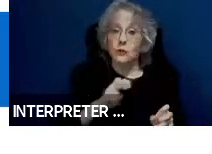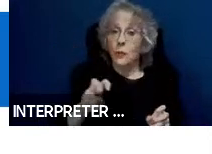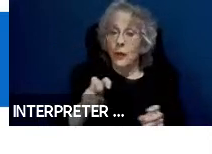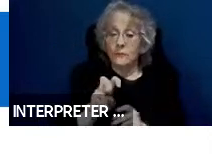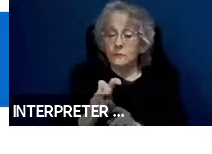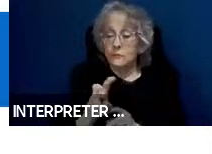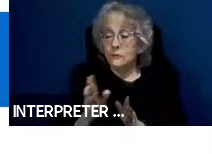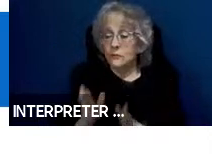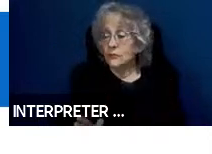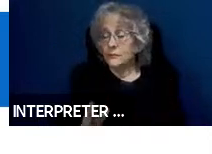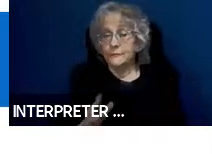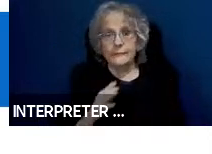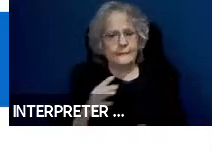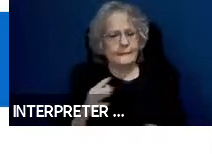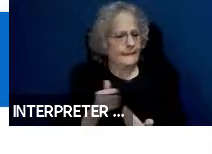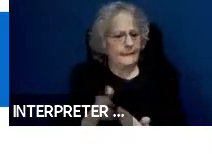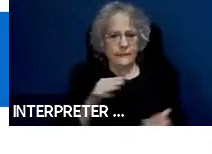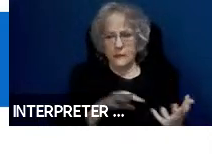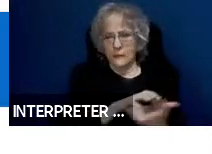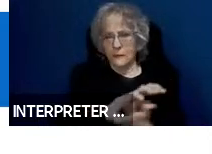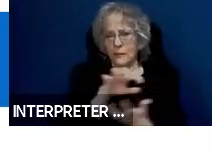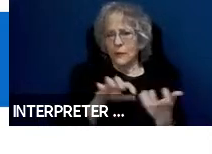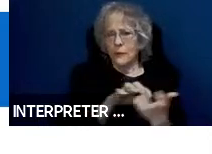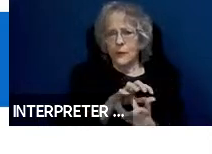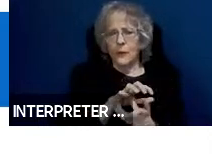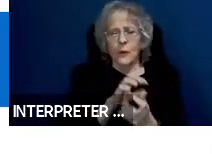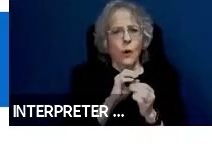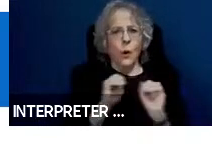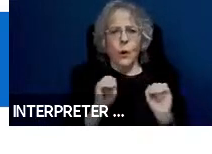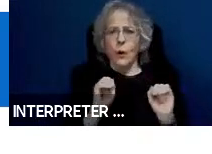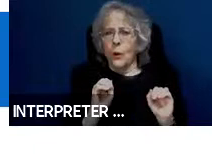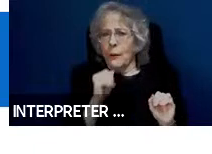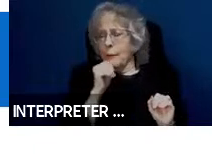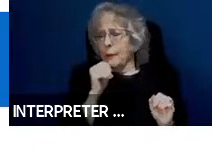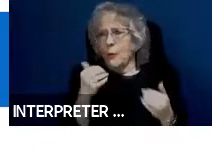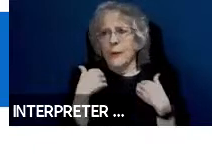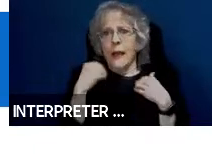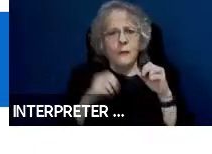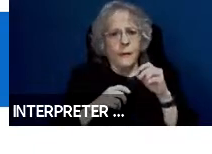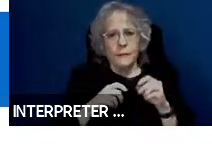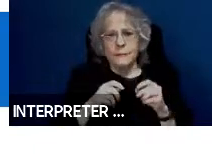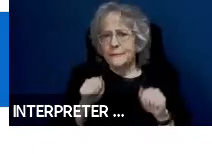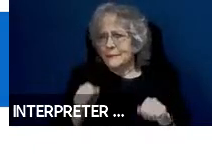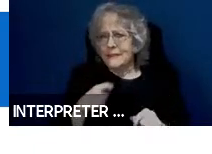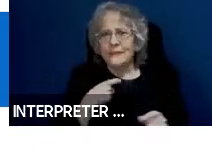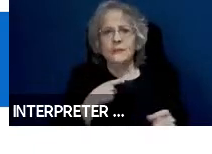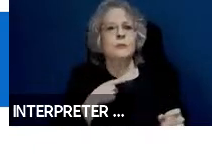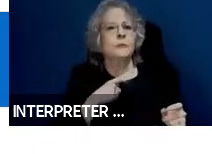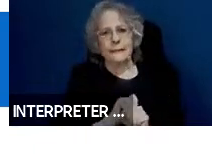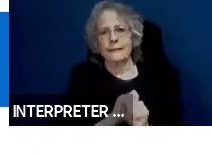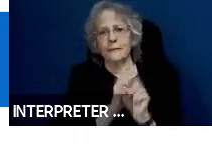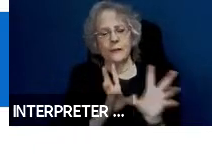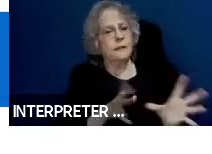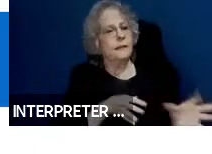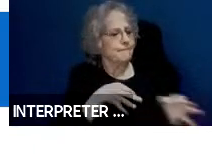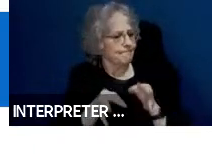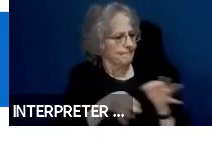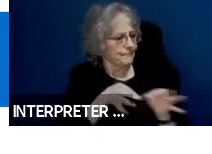confused. They may have no ability to give clear instructions. They may speak with words or phrases